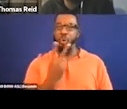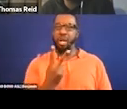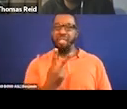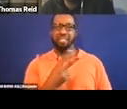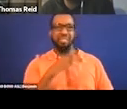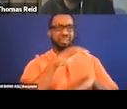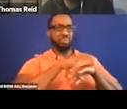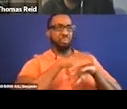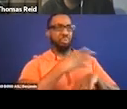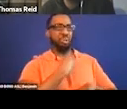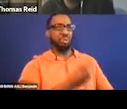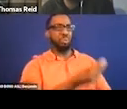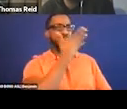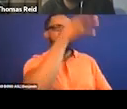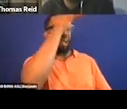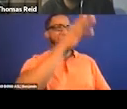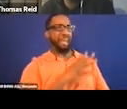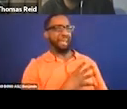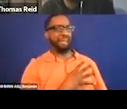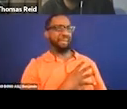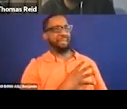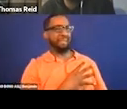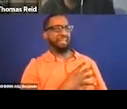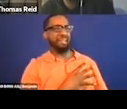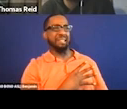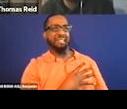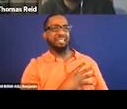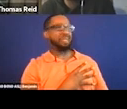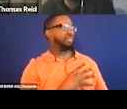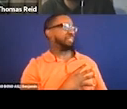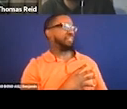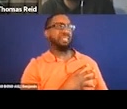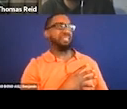He and I could have a drink, but he's going to buy. He's going to drive too actually.